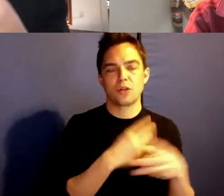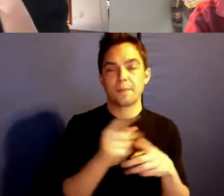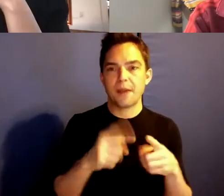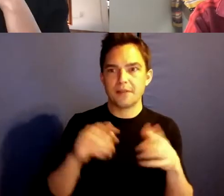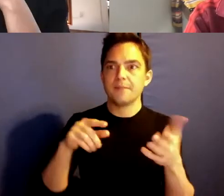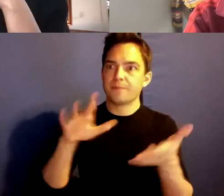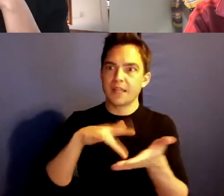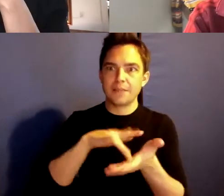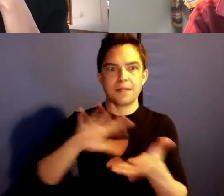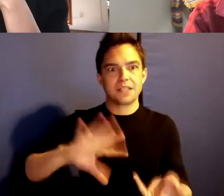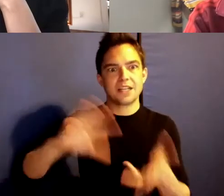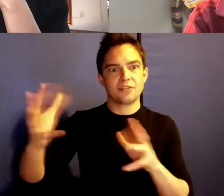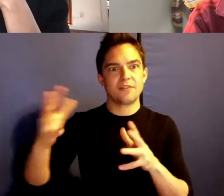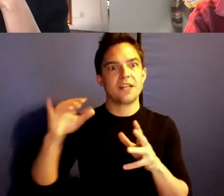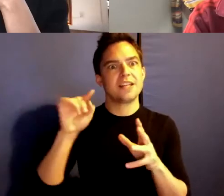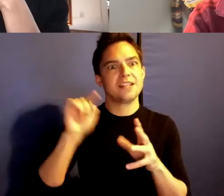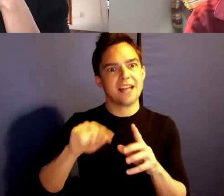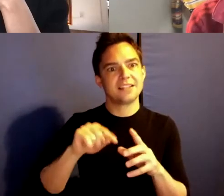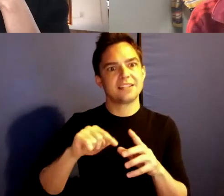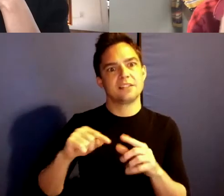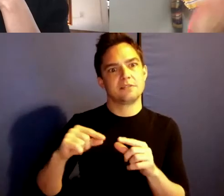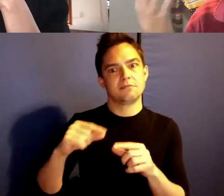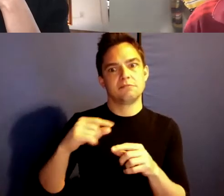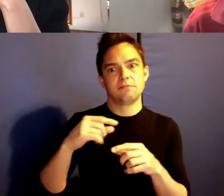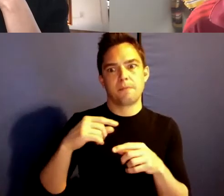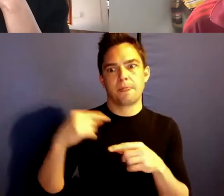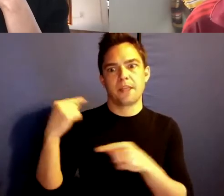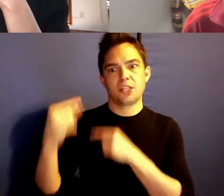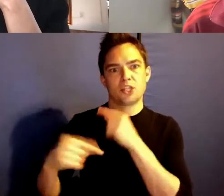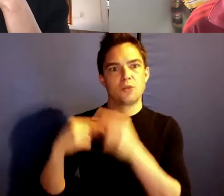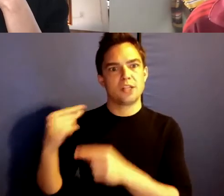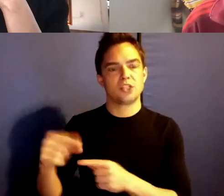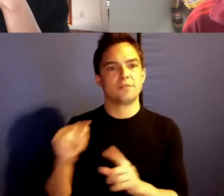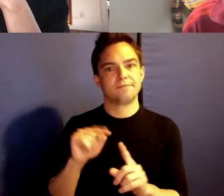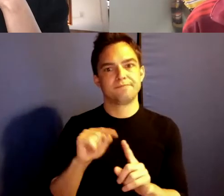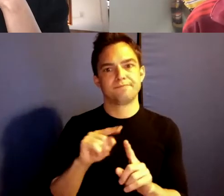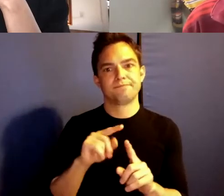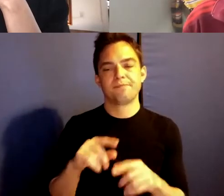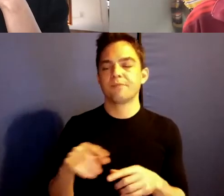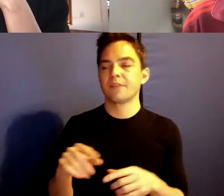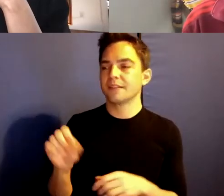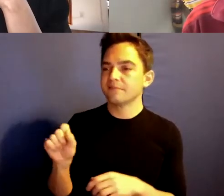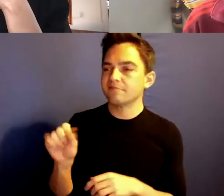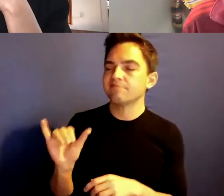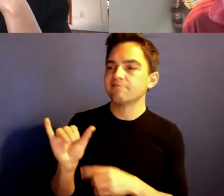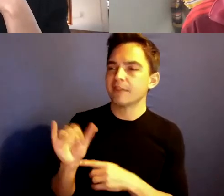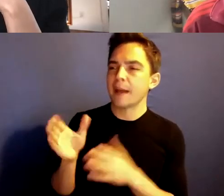Catastrophes totally generative. >> Yeah, I mean basketball.